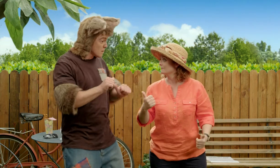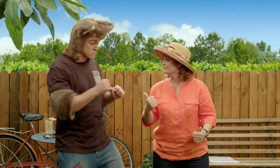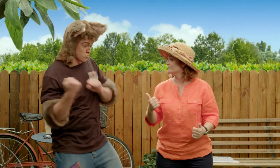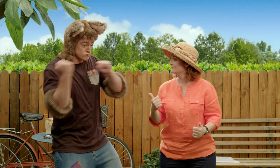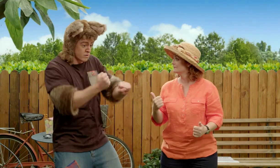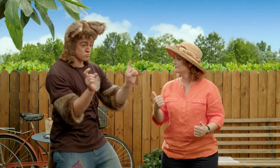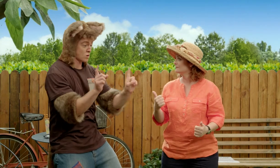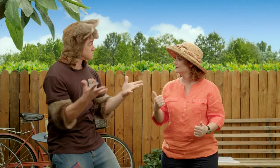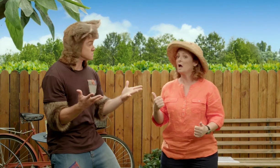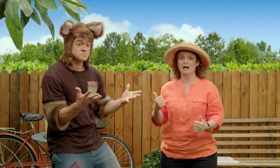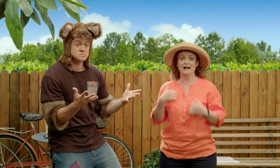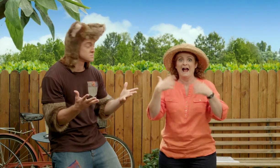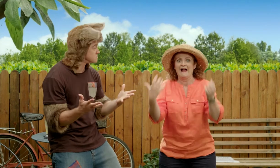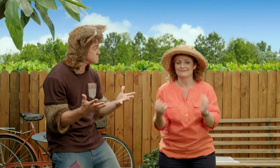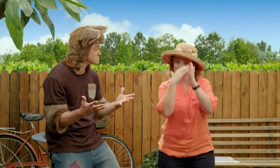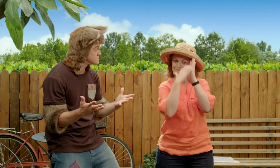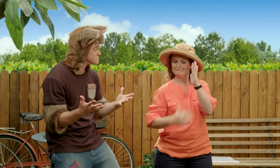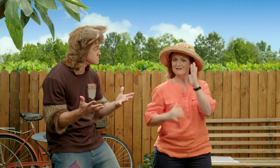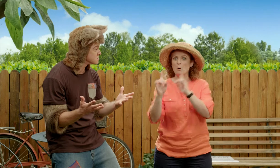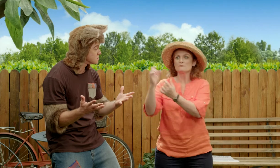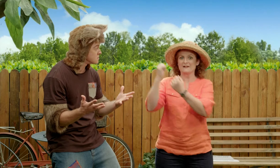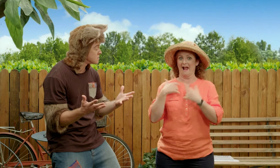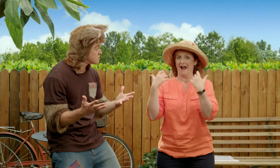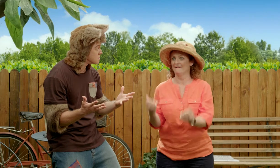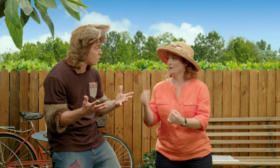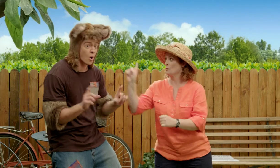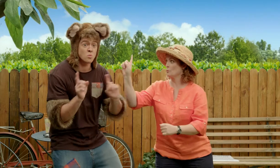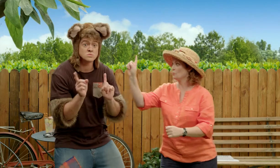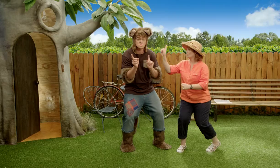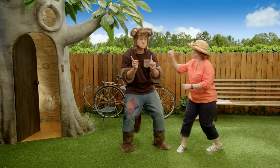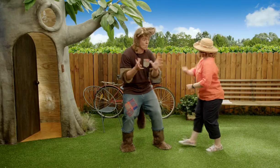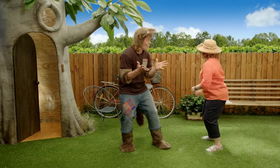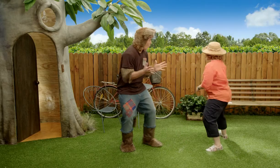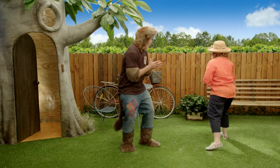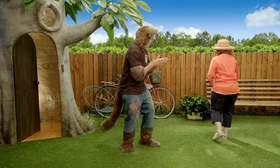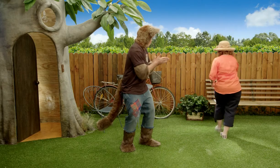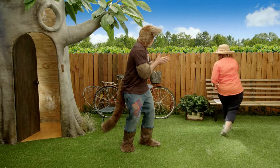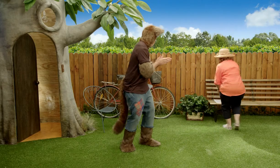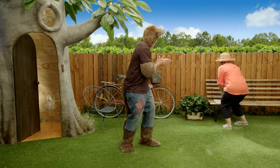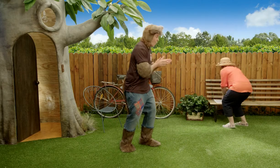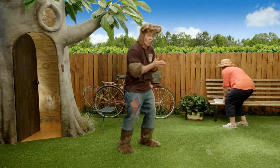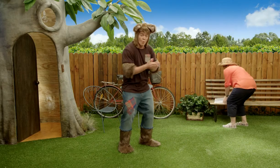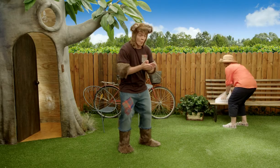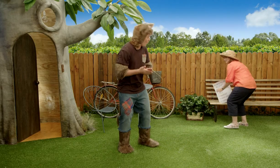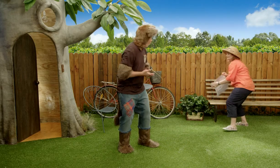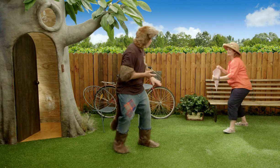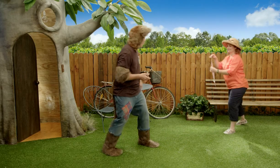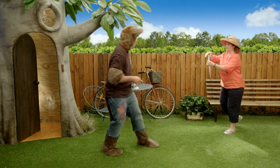Oh great, well what do I need to bring? I have a list of what we need to take. Ooh.